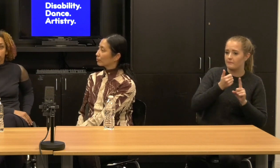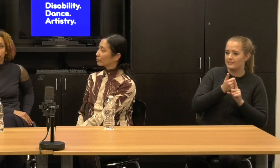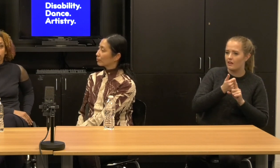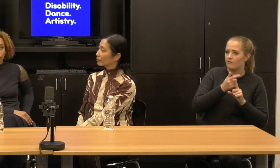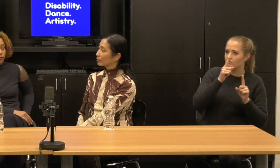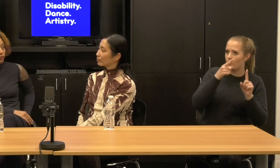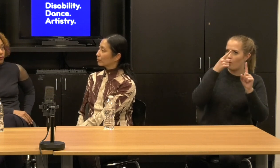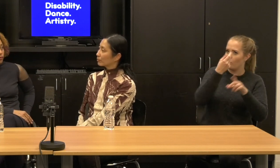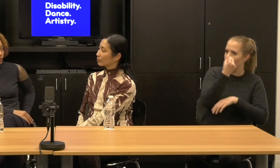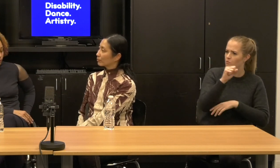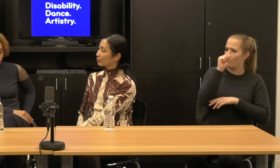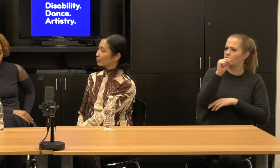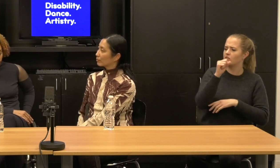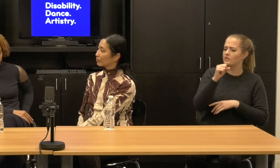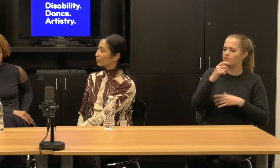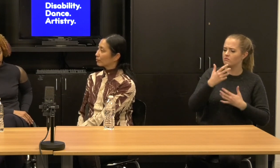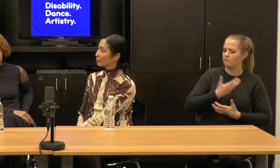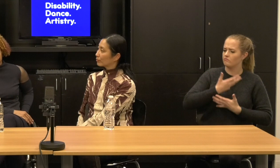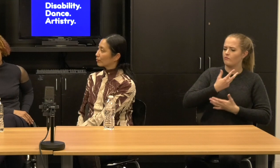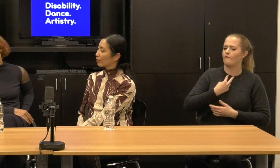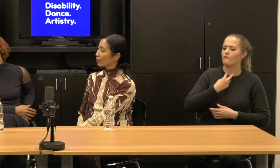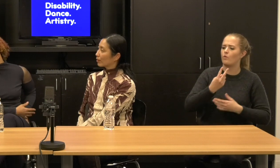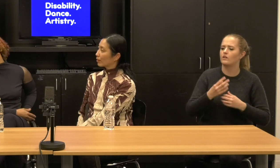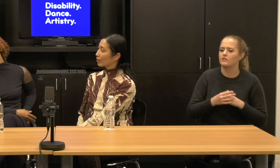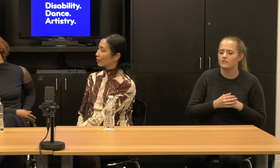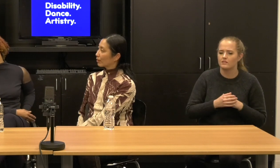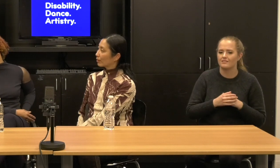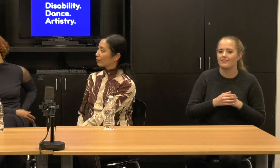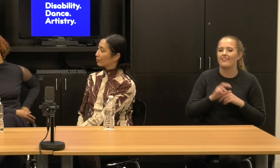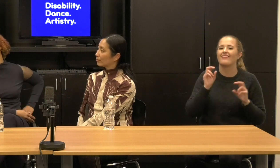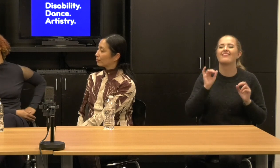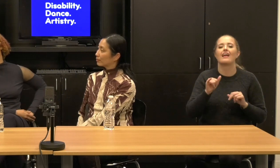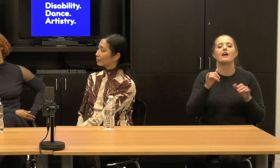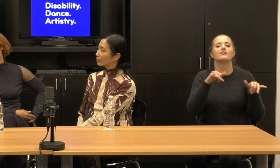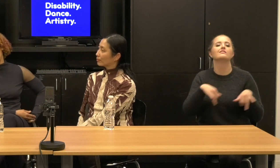but if it is an automatic assumption, right, that that's what it's doing, whether it's